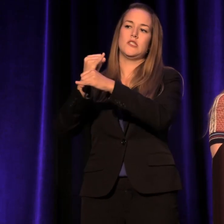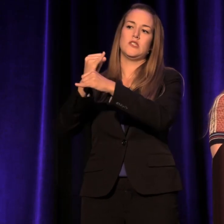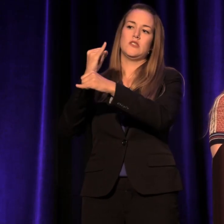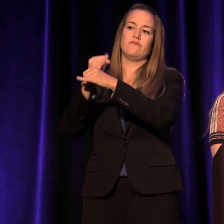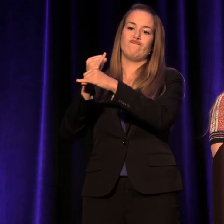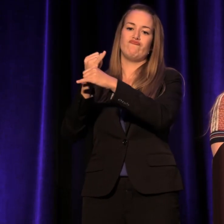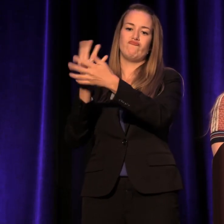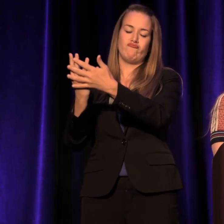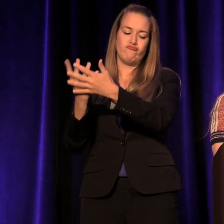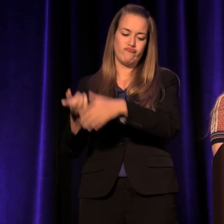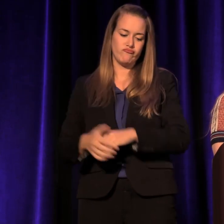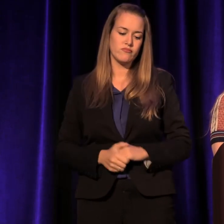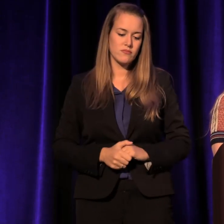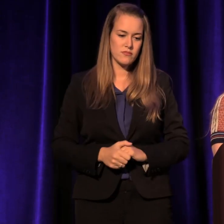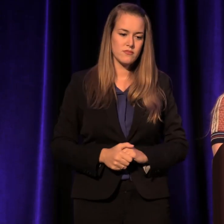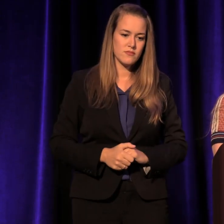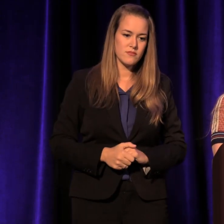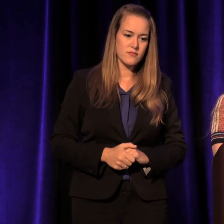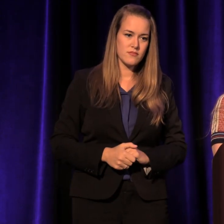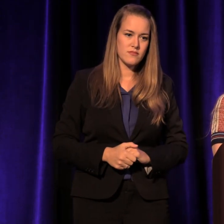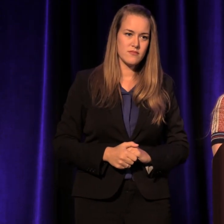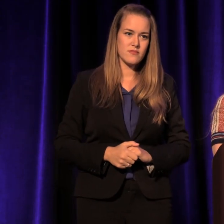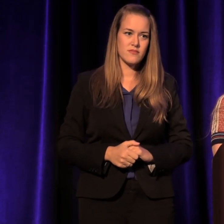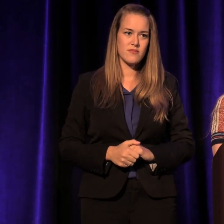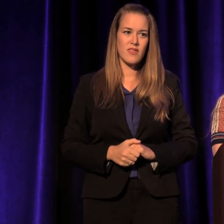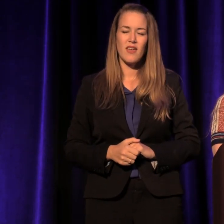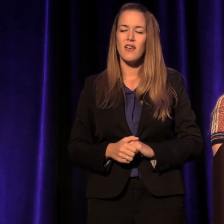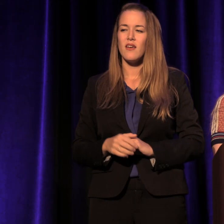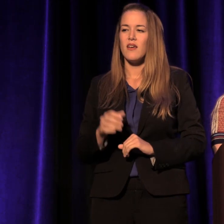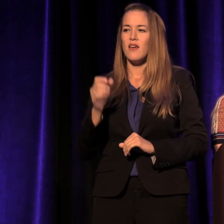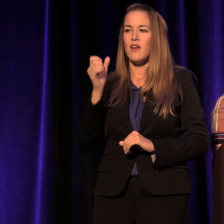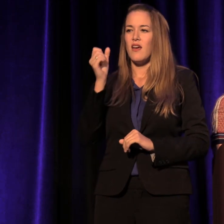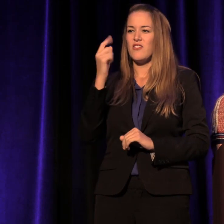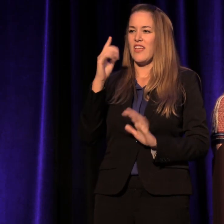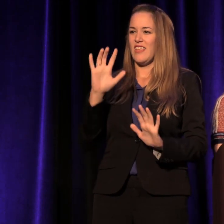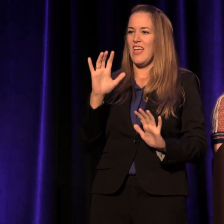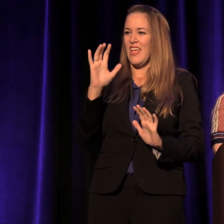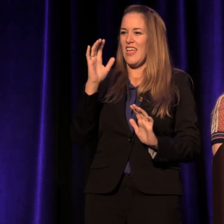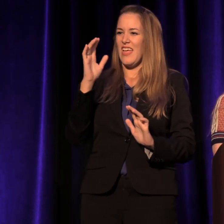The reasoning used is mind-numbingly idiotic, even if we call it the law.